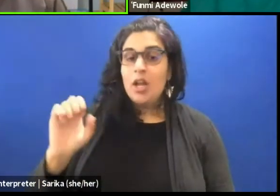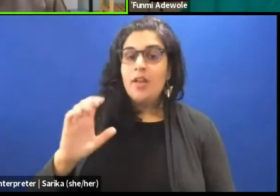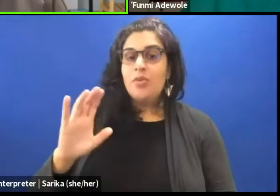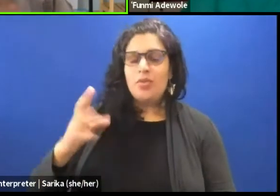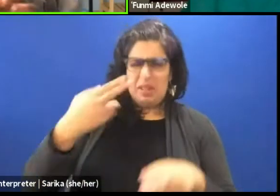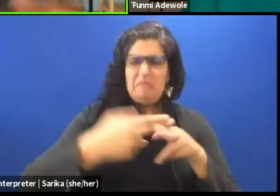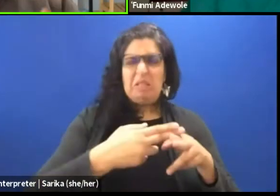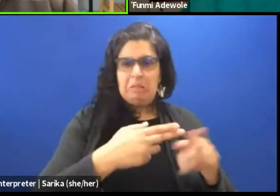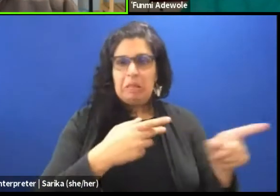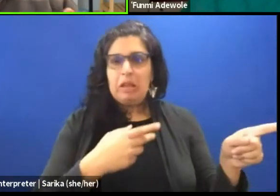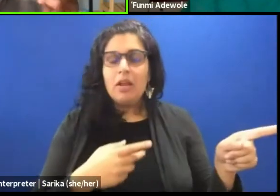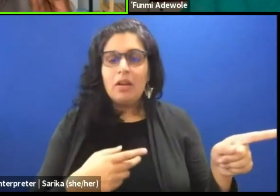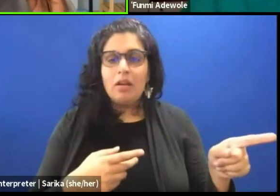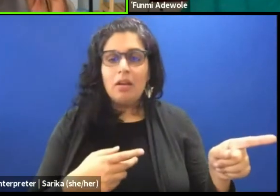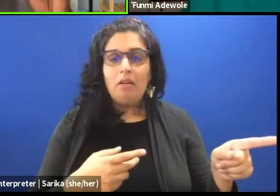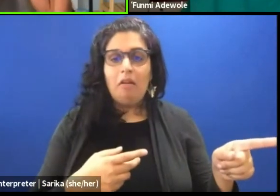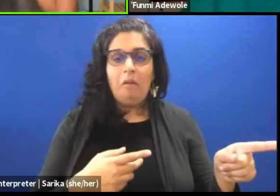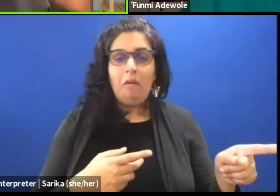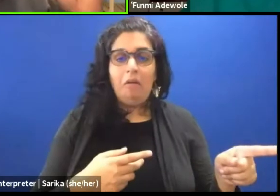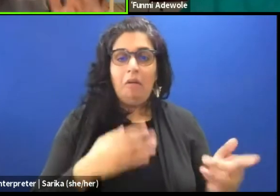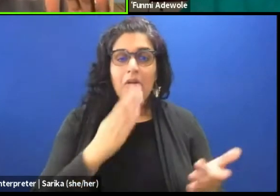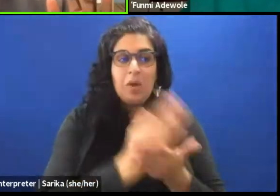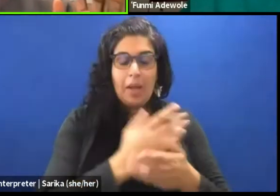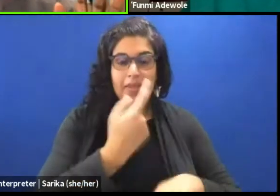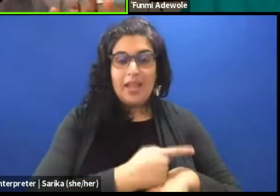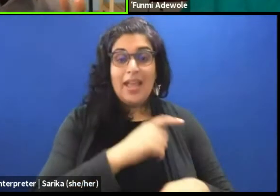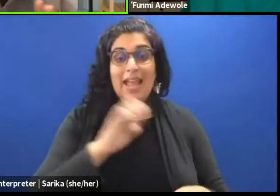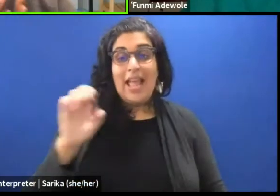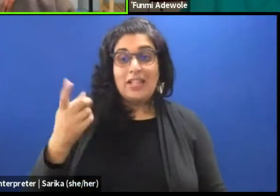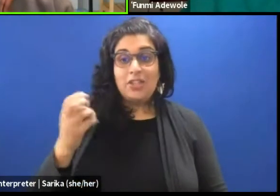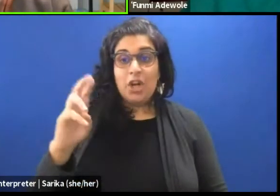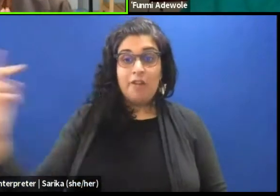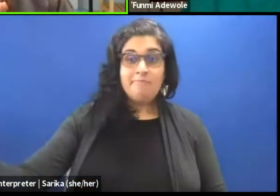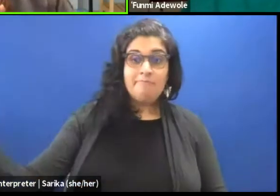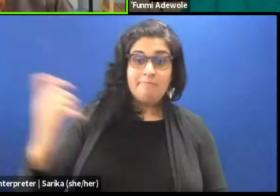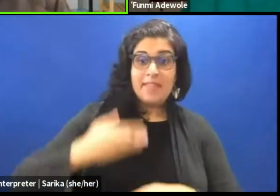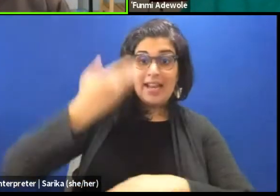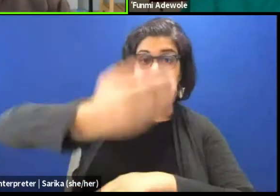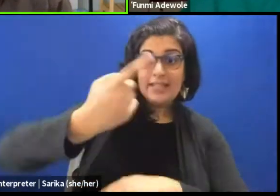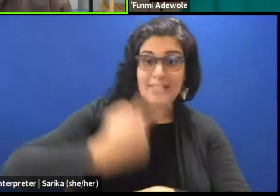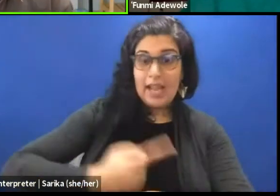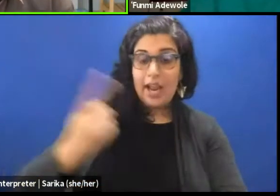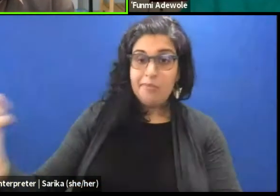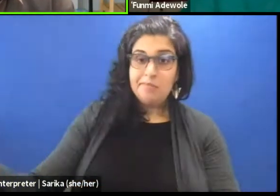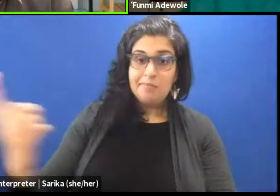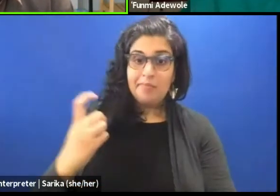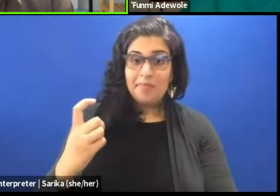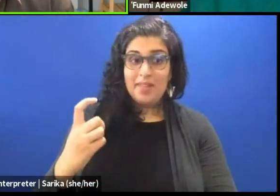and then we stopped that day, and then the elder came the following day, and then she sort of schooled us